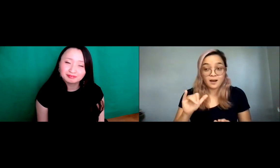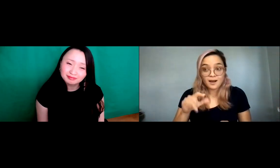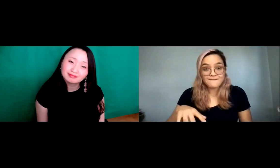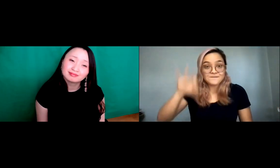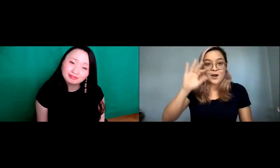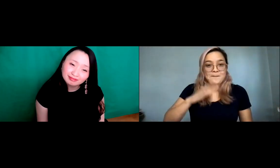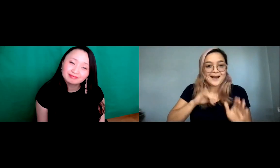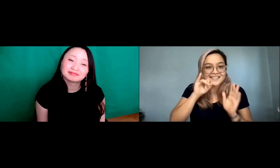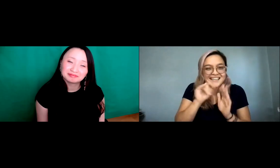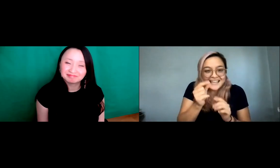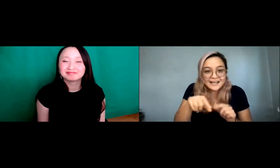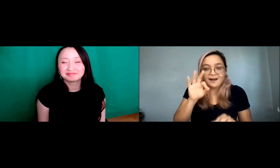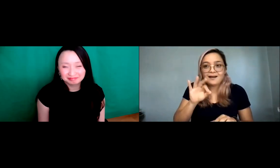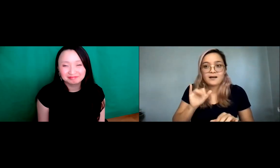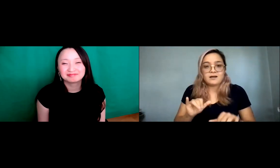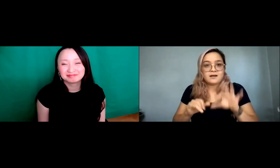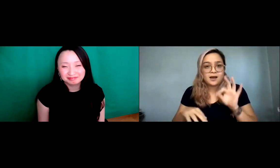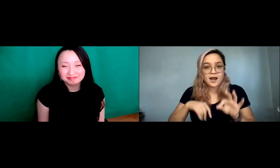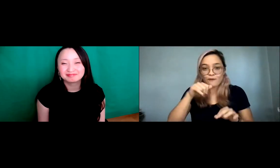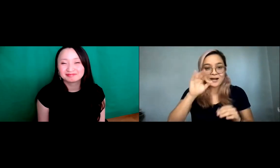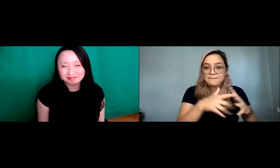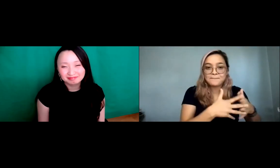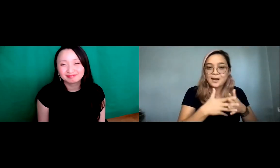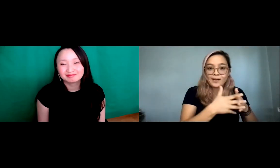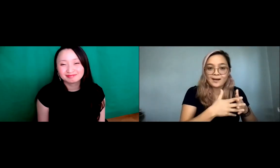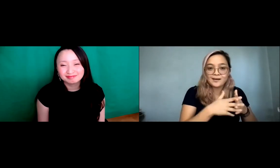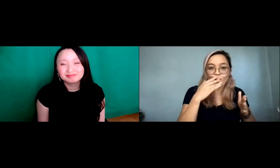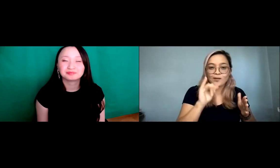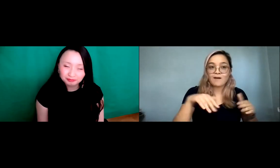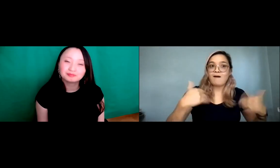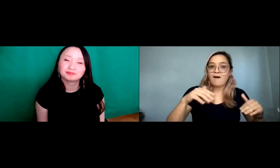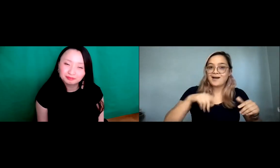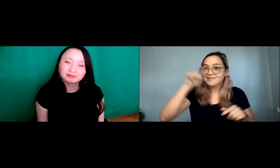immigrated to South America. And for that moment that shining moment.